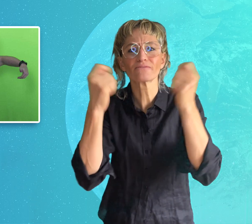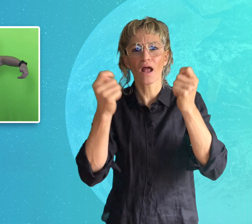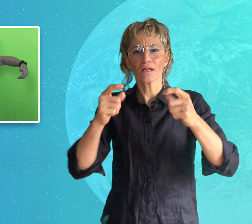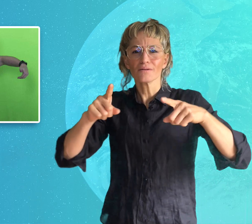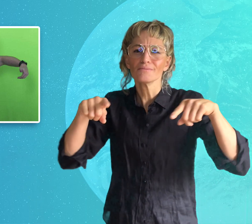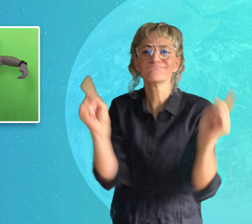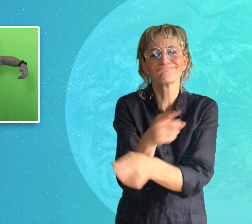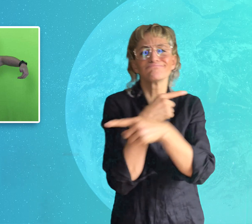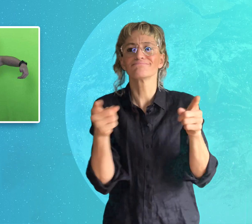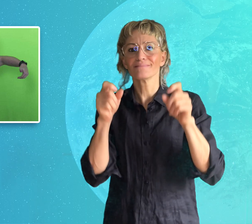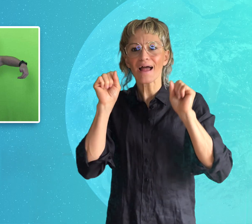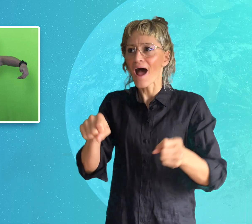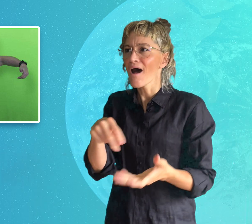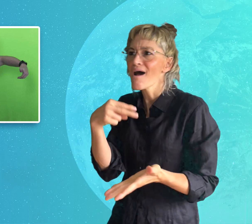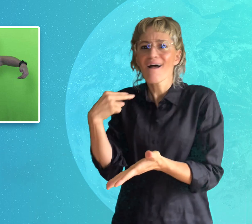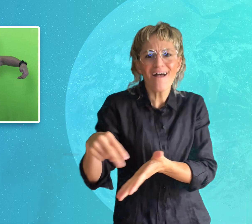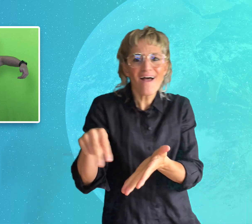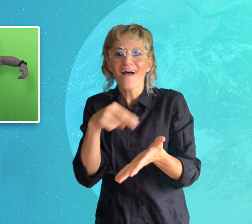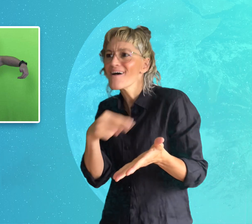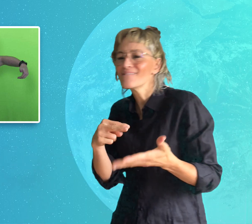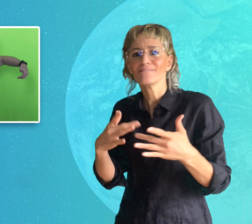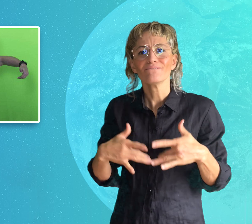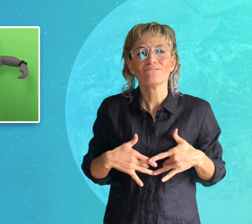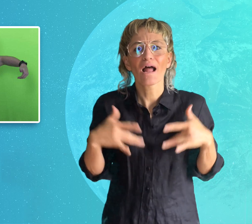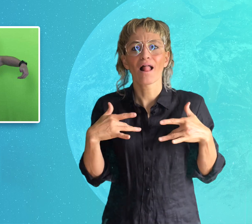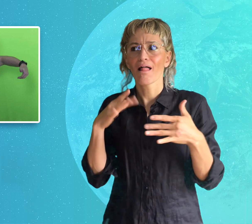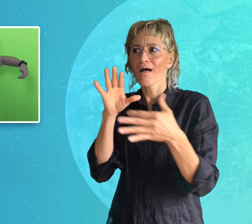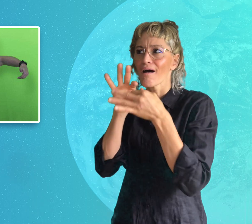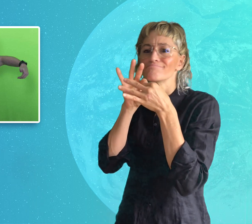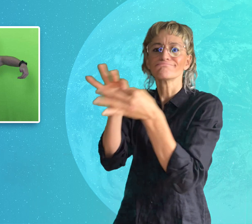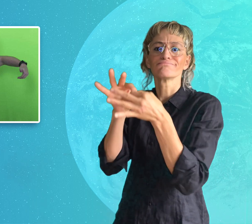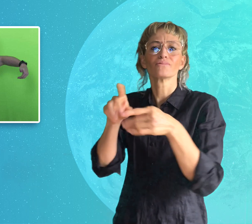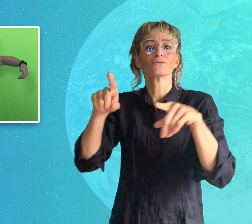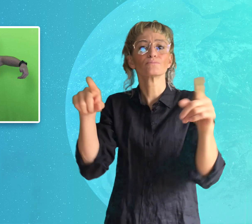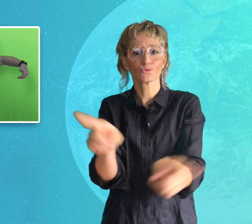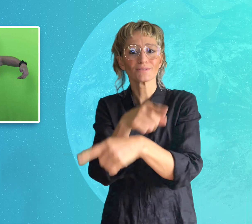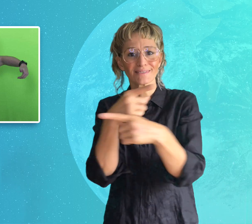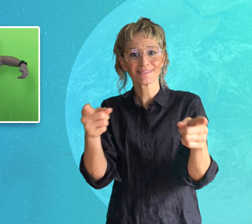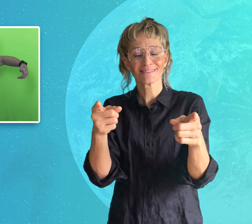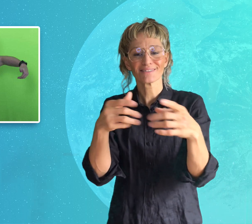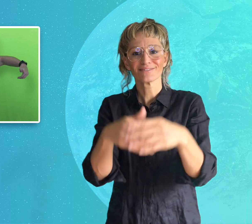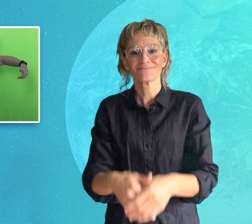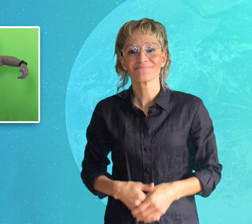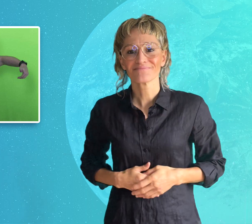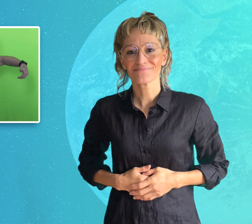to dance and feel connected with the music.